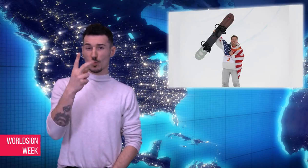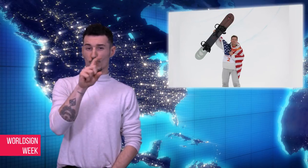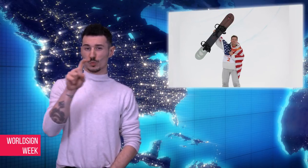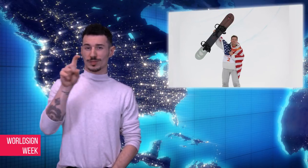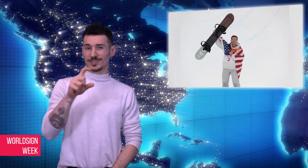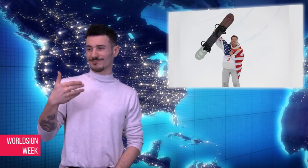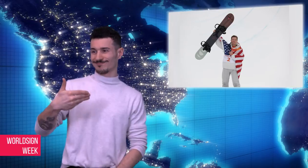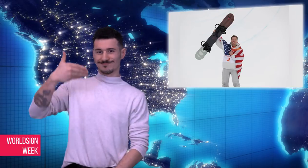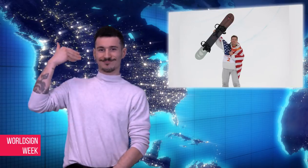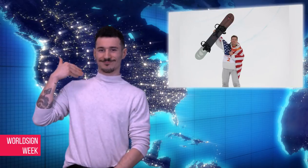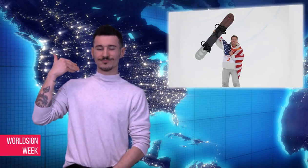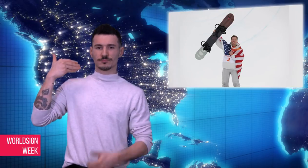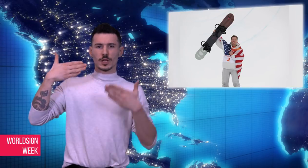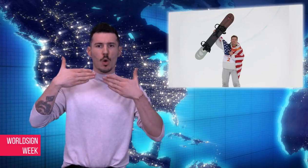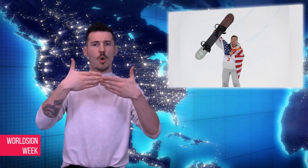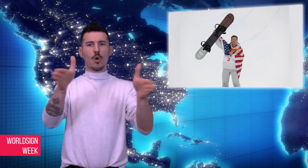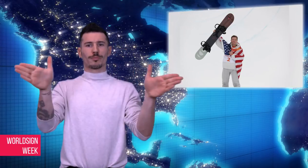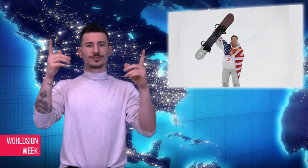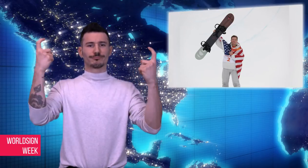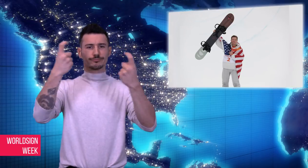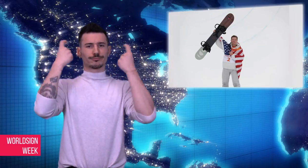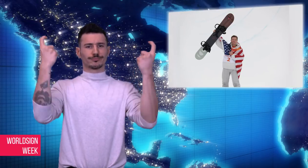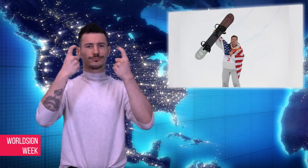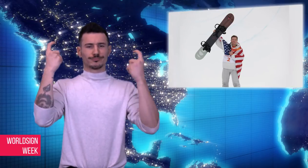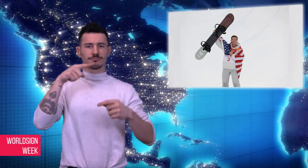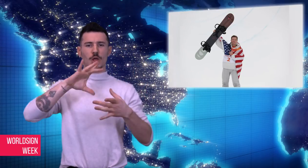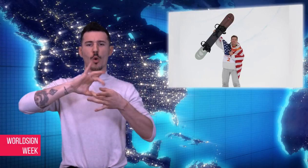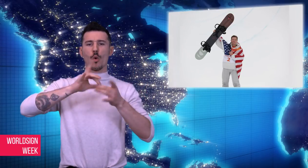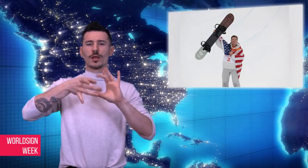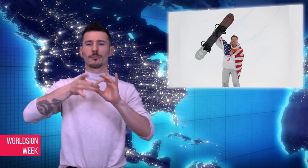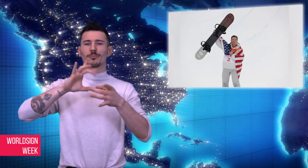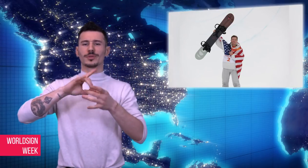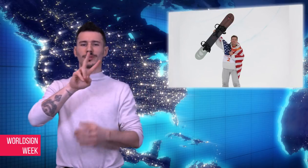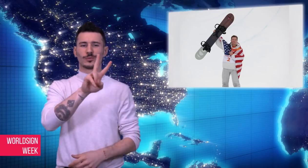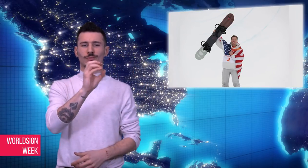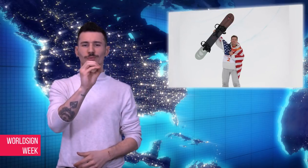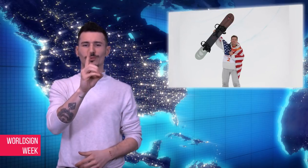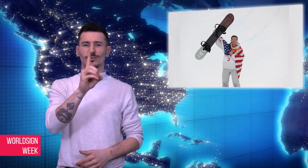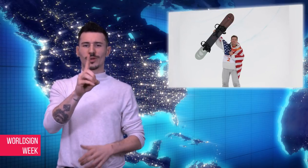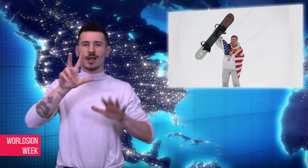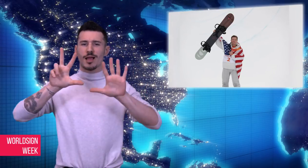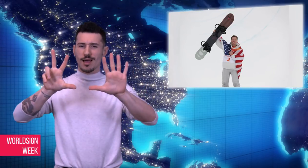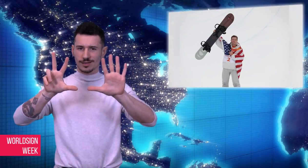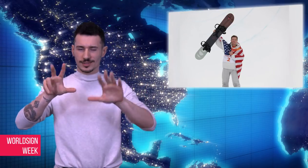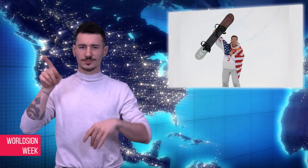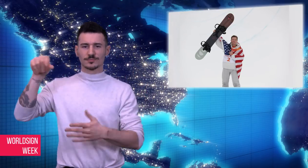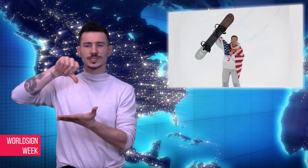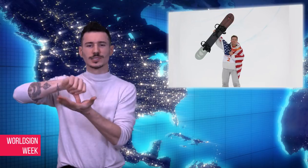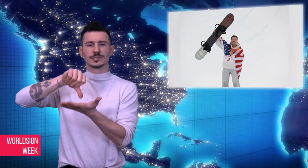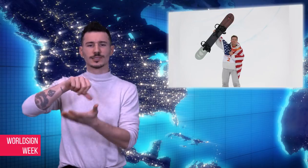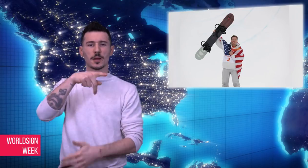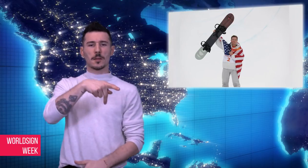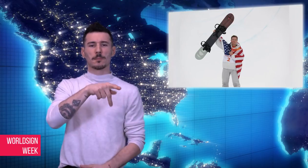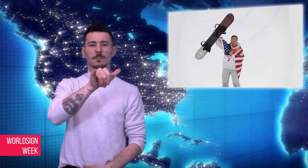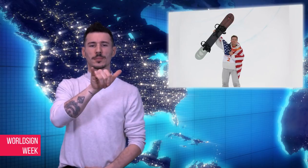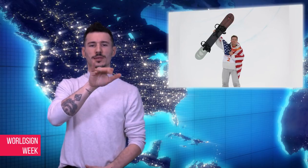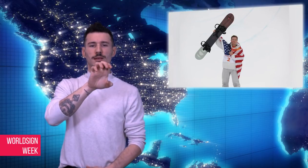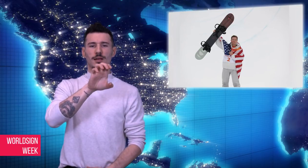Since the Opening Ceremony of the 2018 Olympics in Pyeongchang, South Korea two